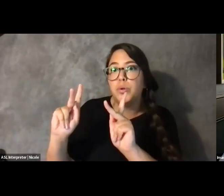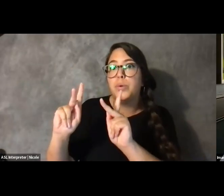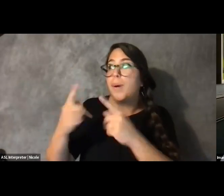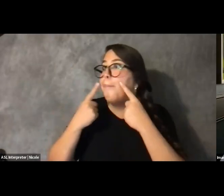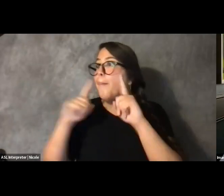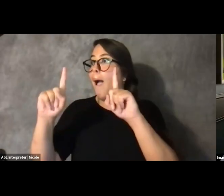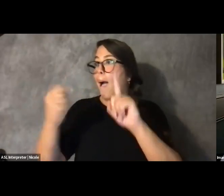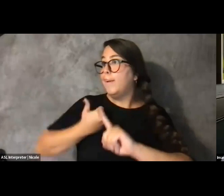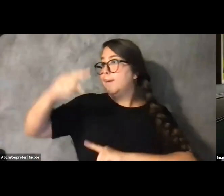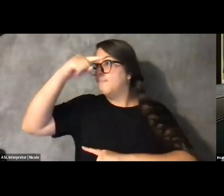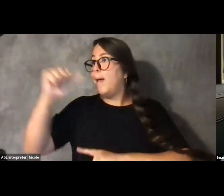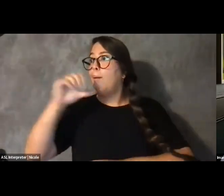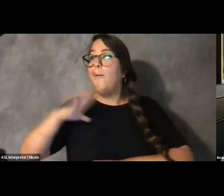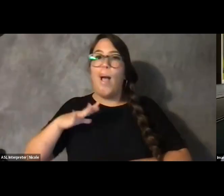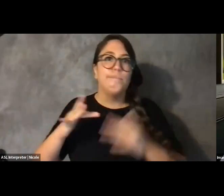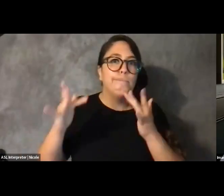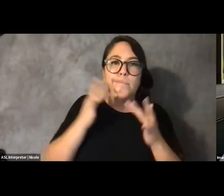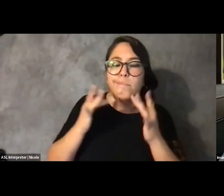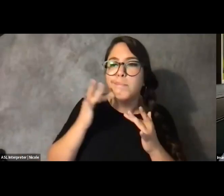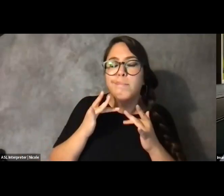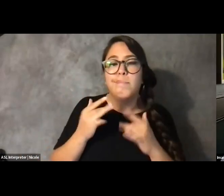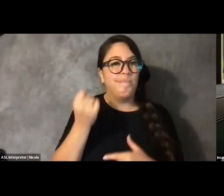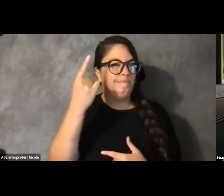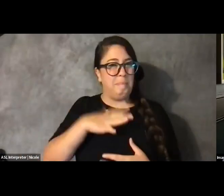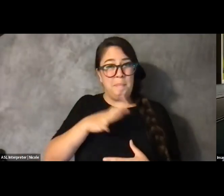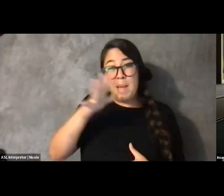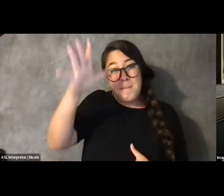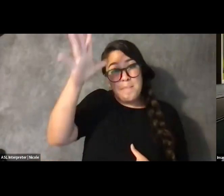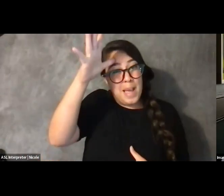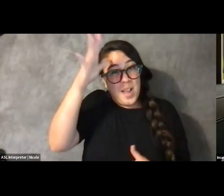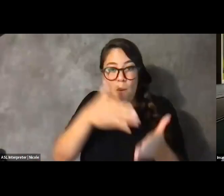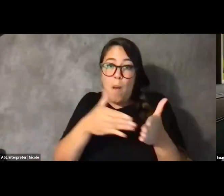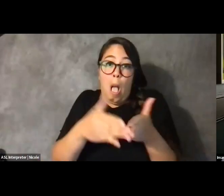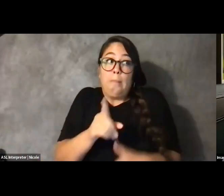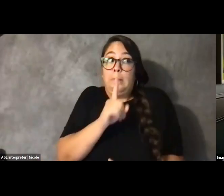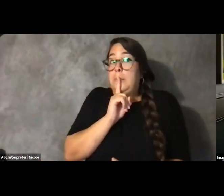Oftentimes, my parents forgot to talk about disability and what culturally that meant for me.